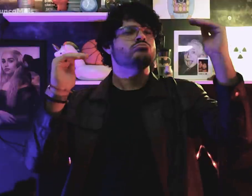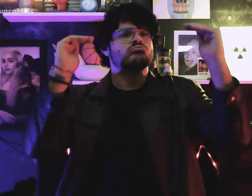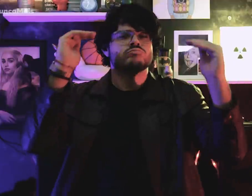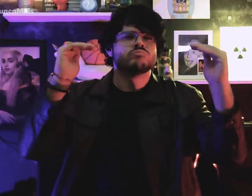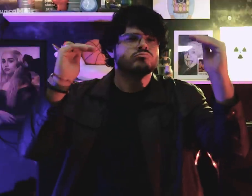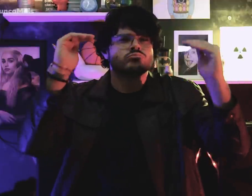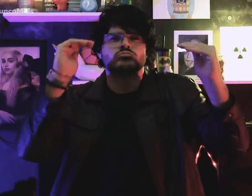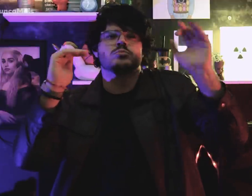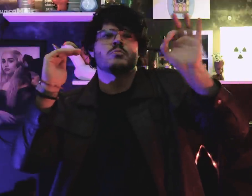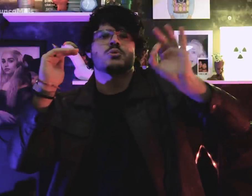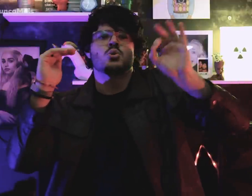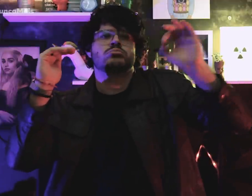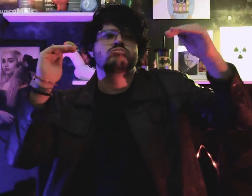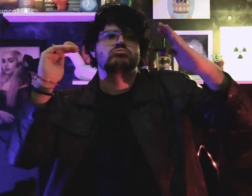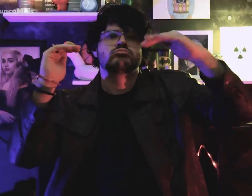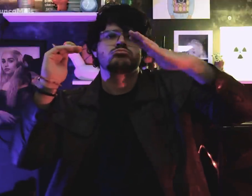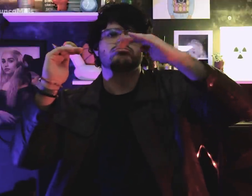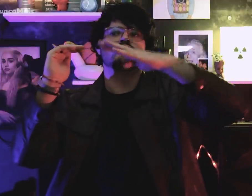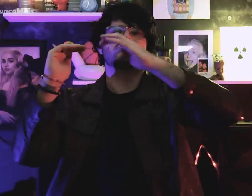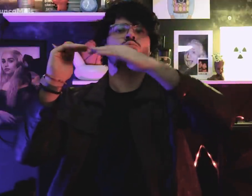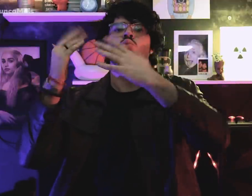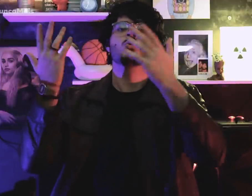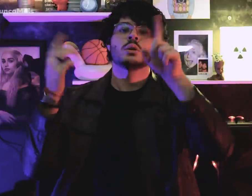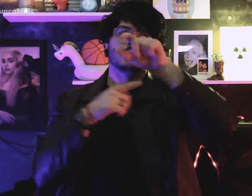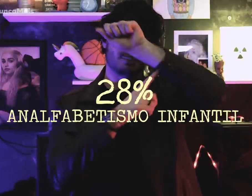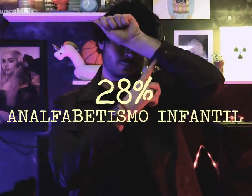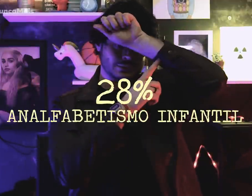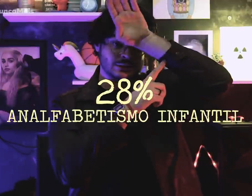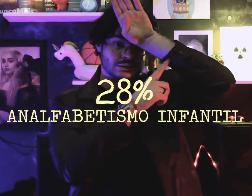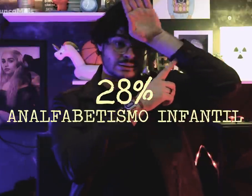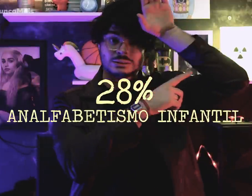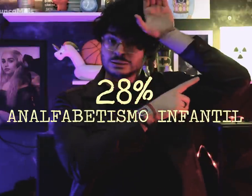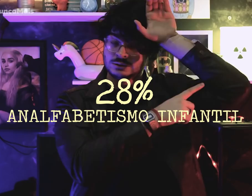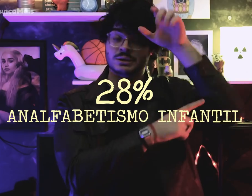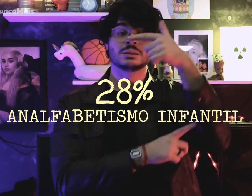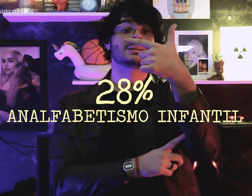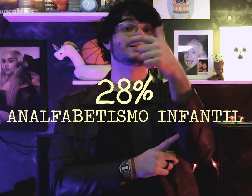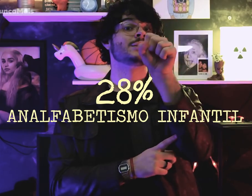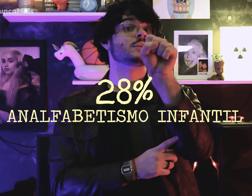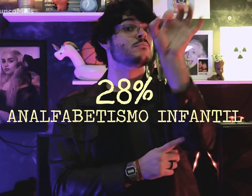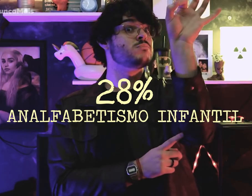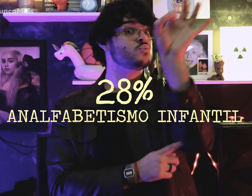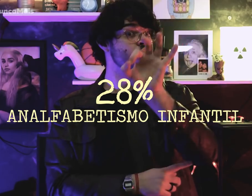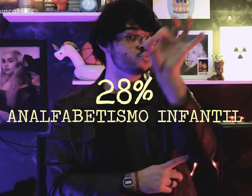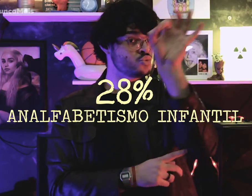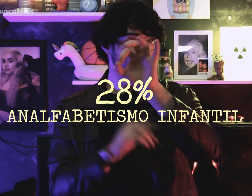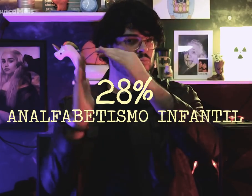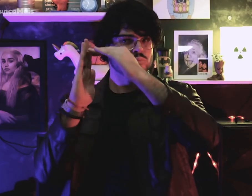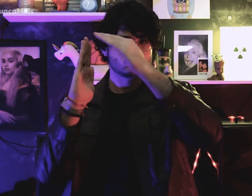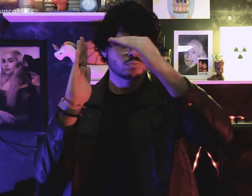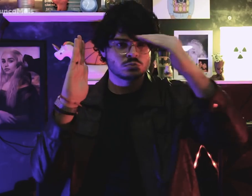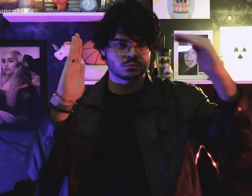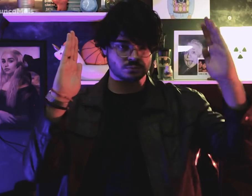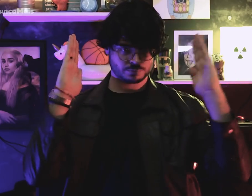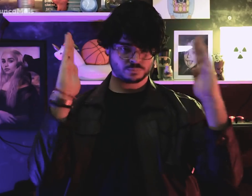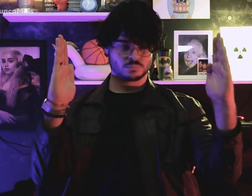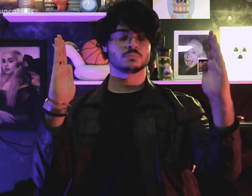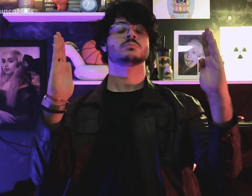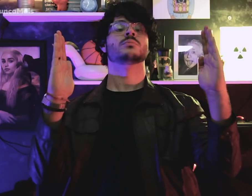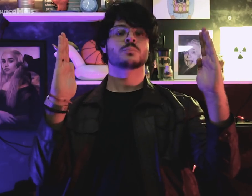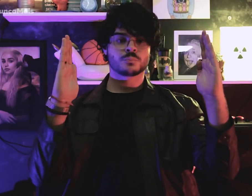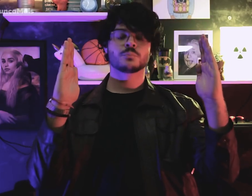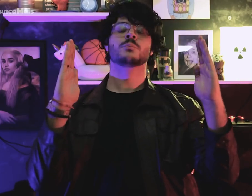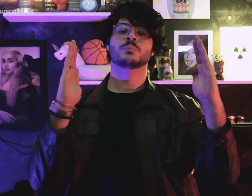there was still an average of 28% of child illiteracy.